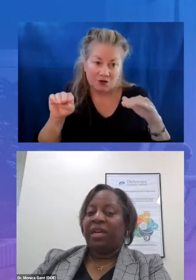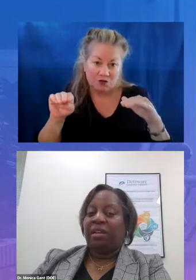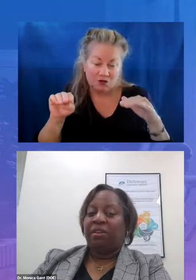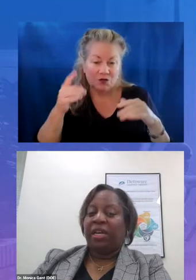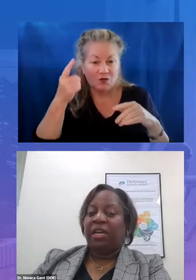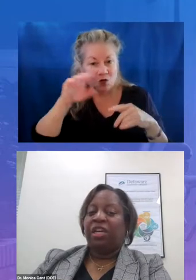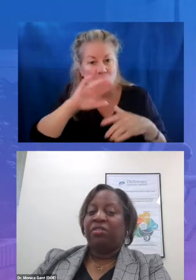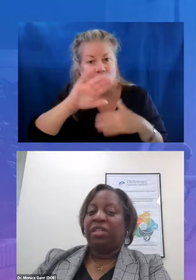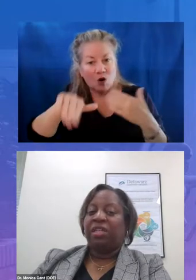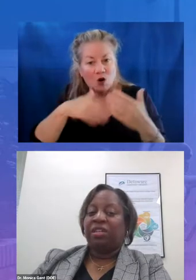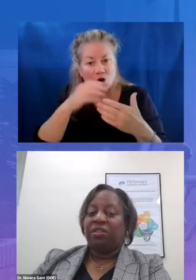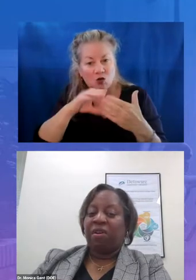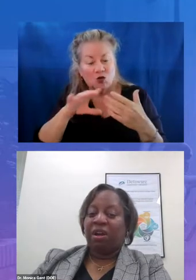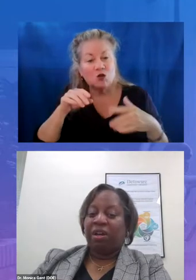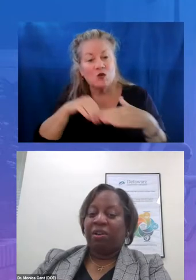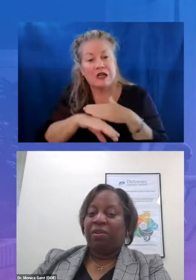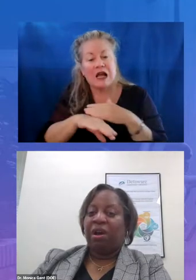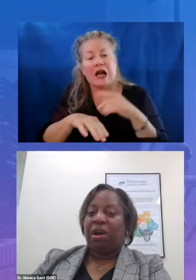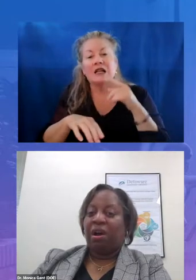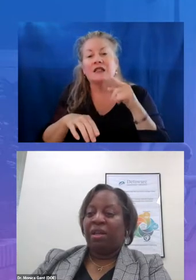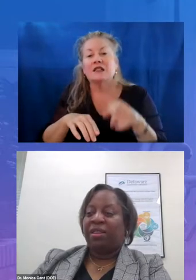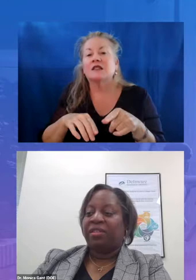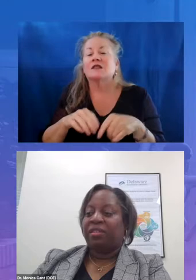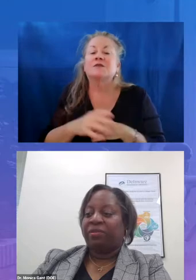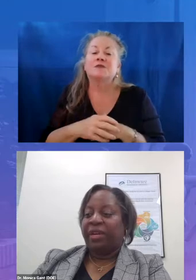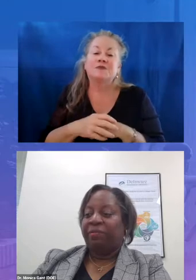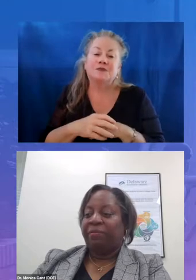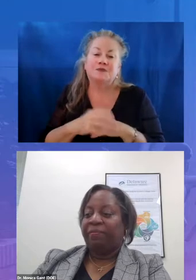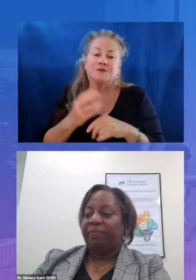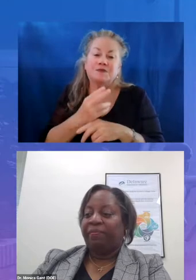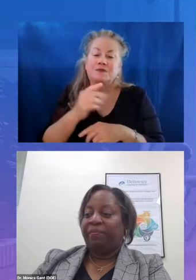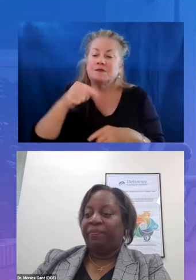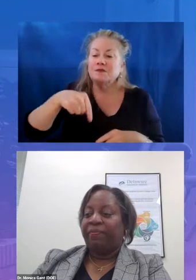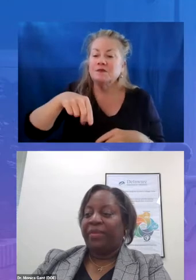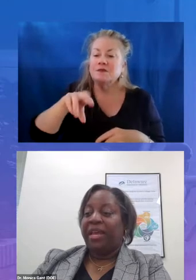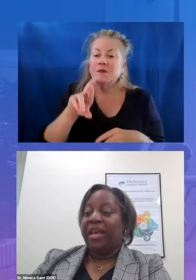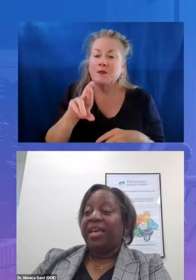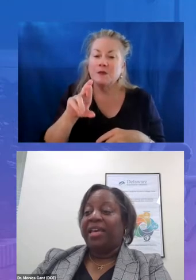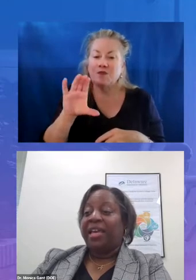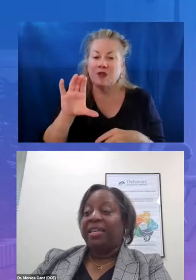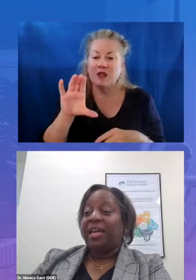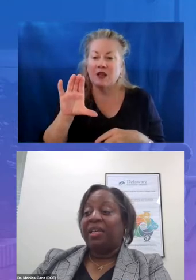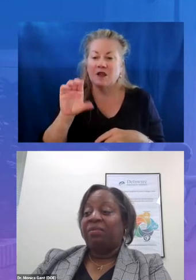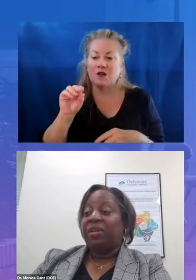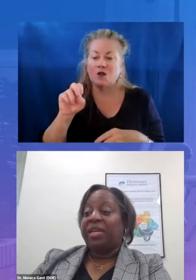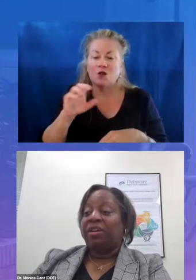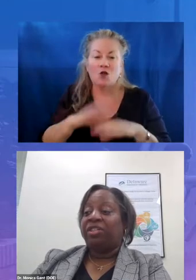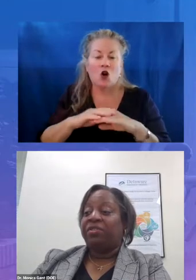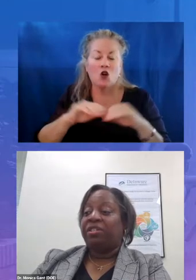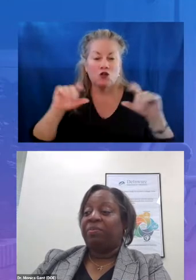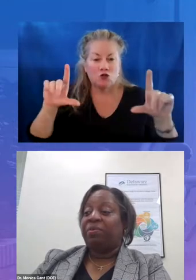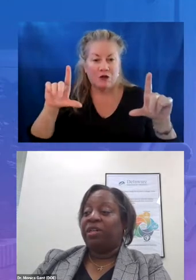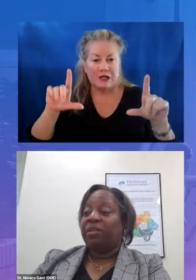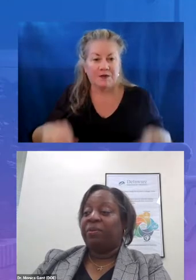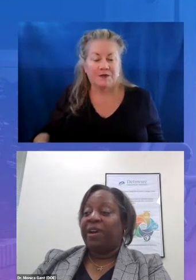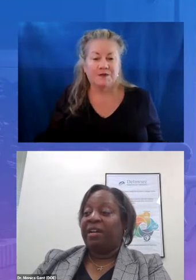learning using the qr code on the screen kathy kelly will now share the supports provided by